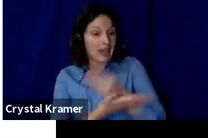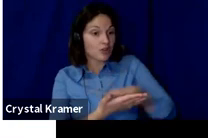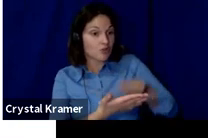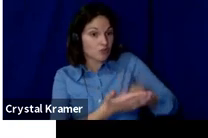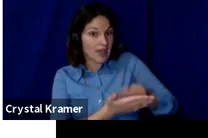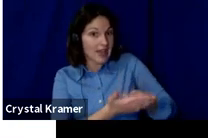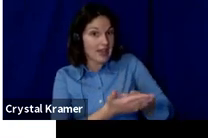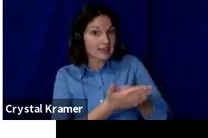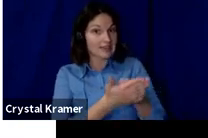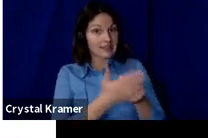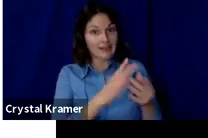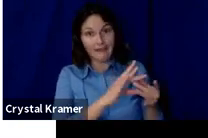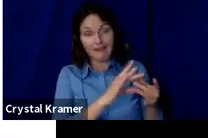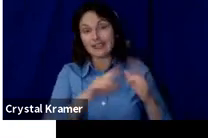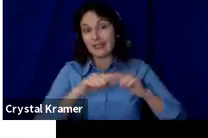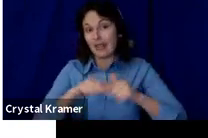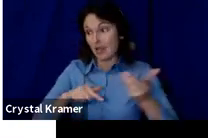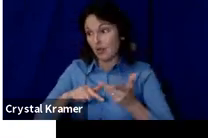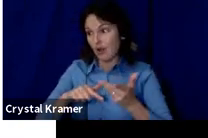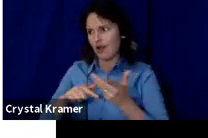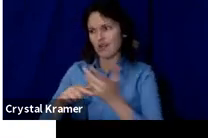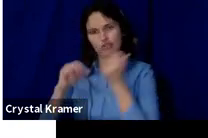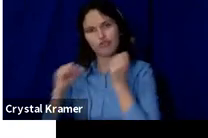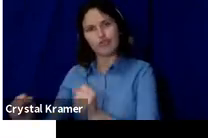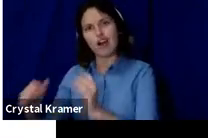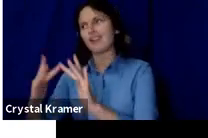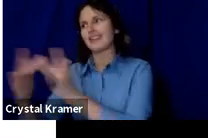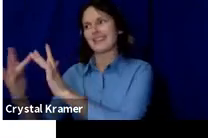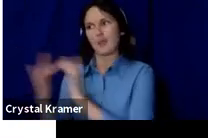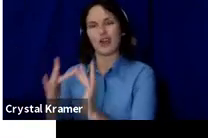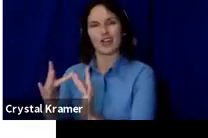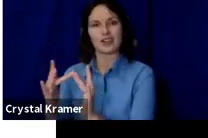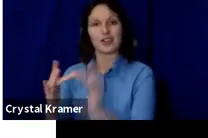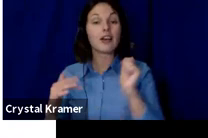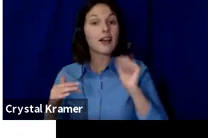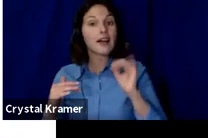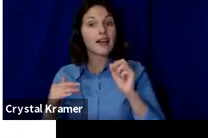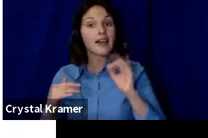So setting a $100,000 goal doesn't mean that people will just be engaged to give $20,000